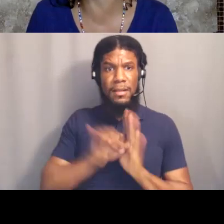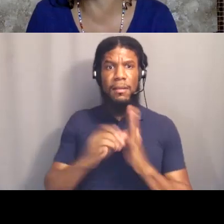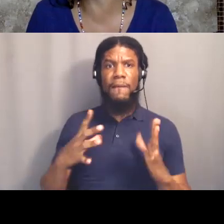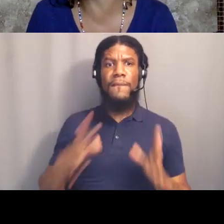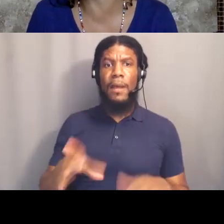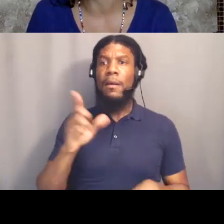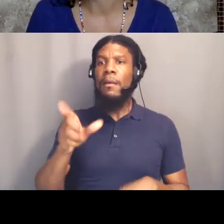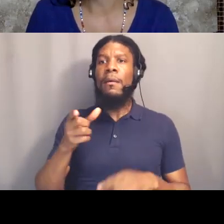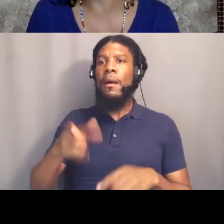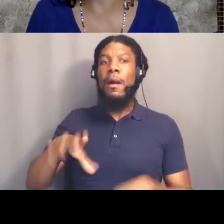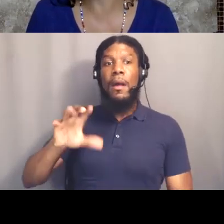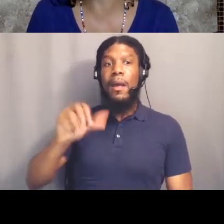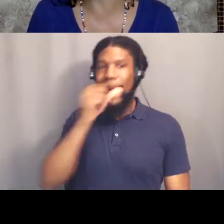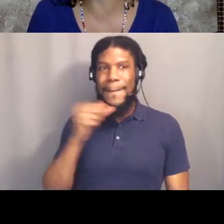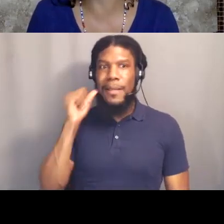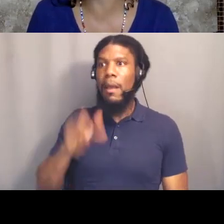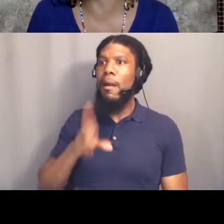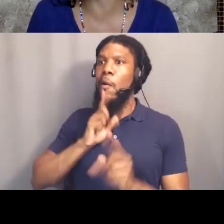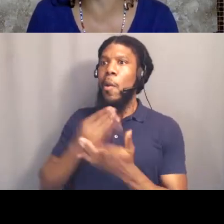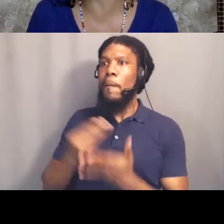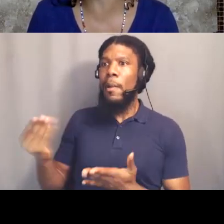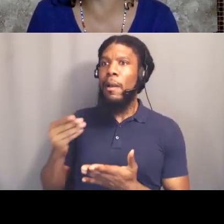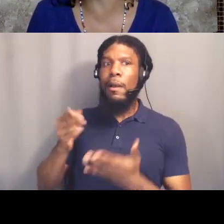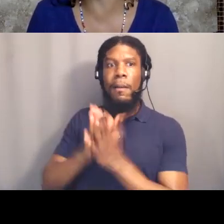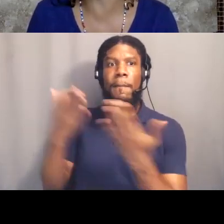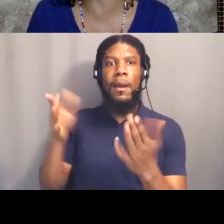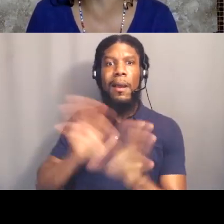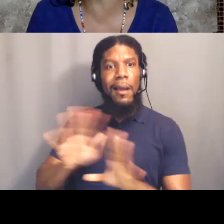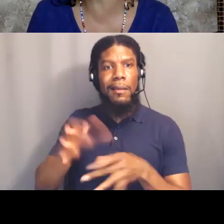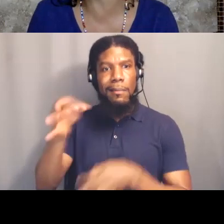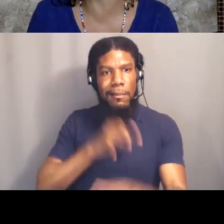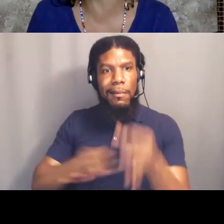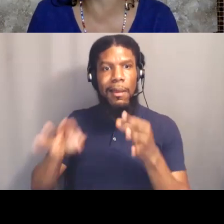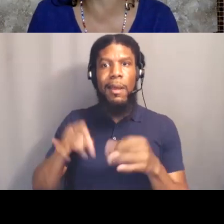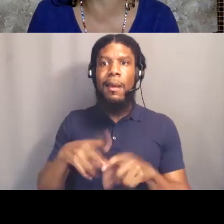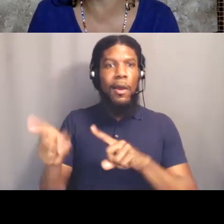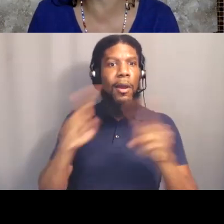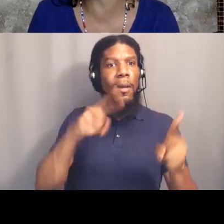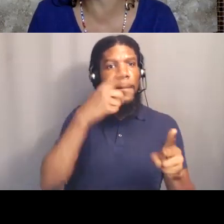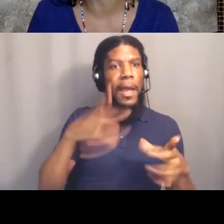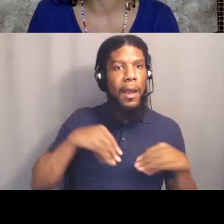of banking at places like Wells Fargo and Citibank, who finance the Dakota Access Pipeline,